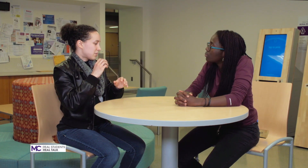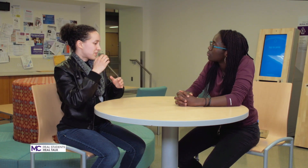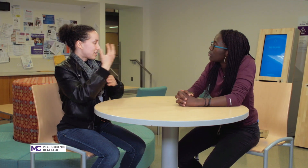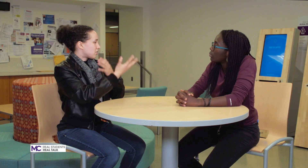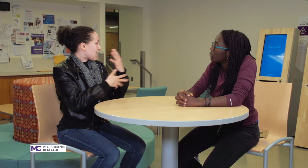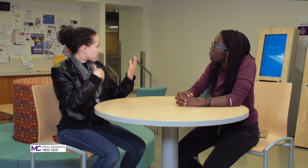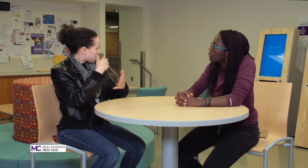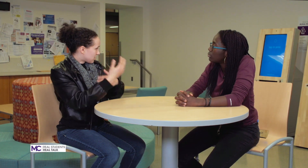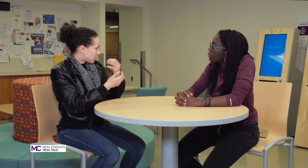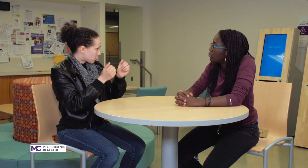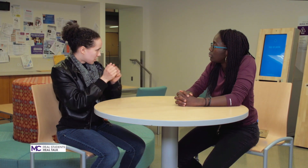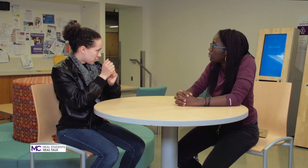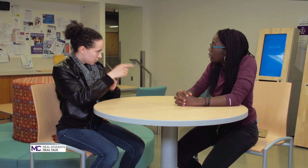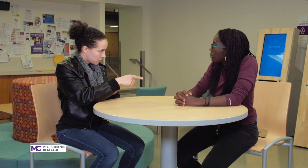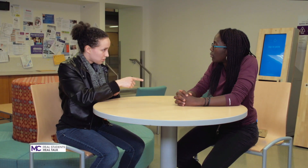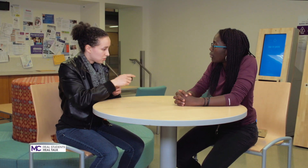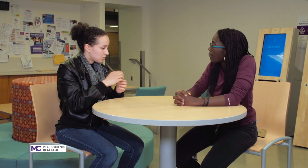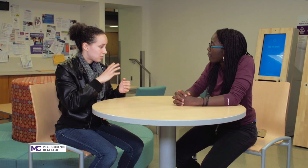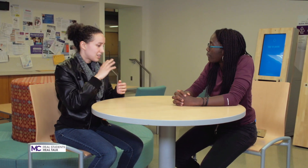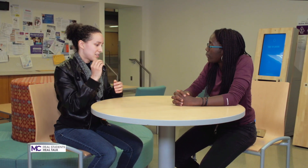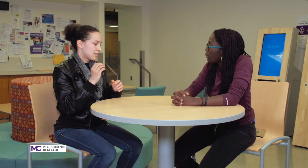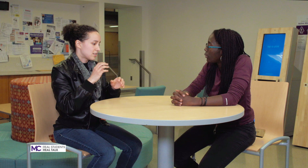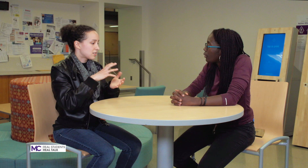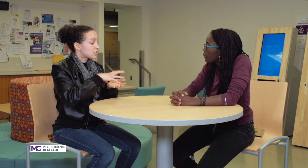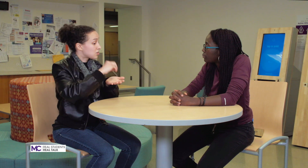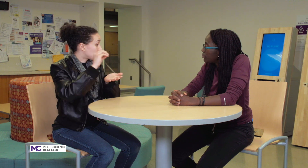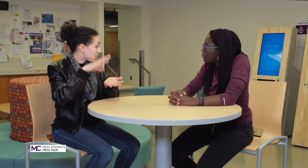interactions with you and students